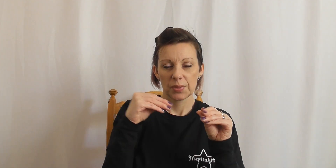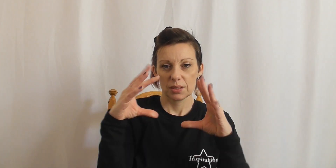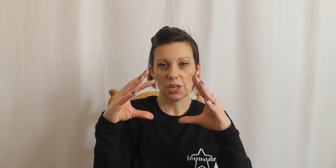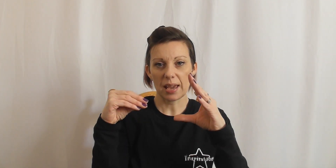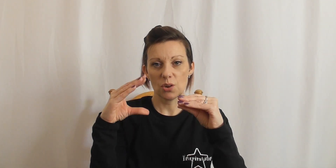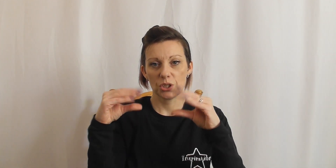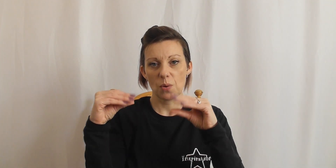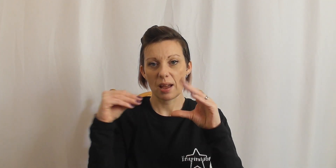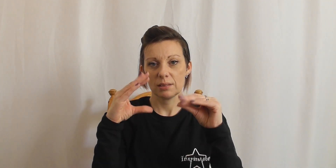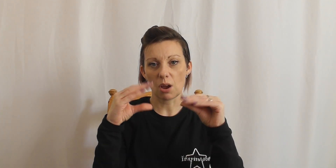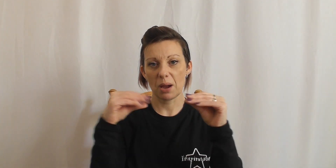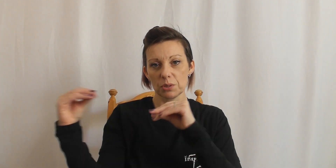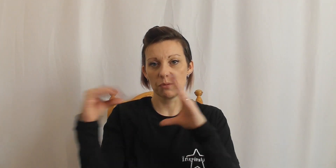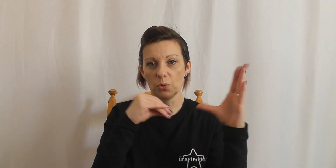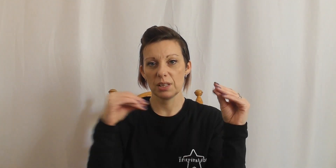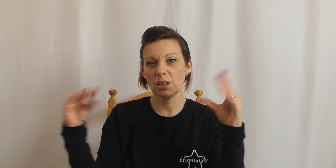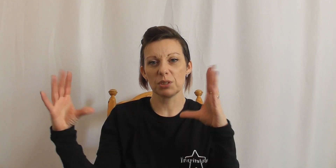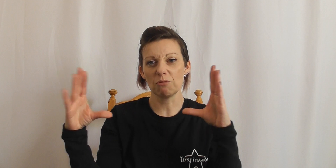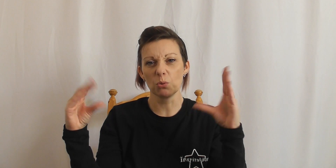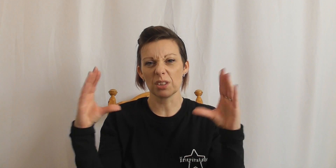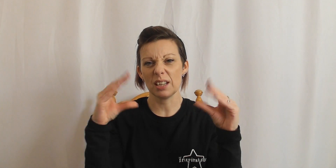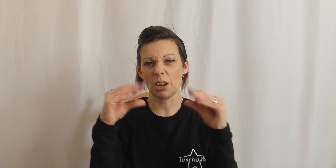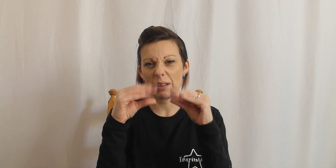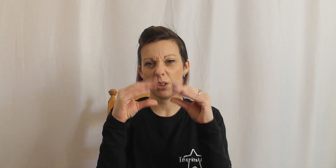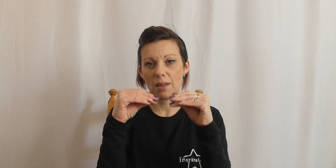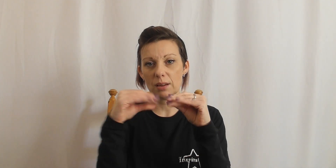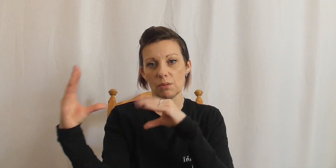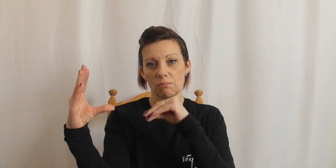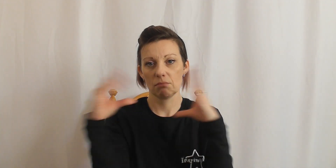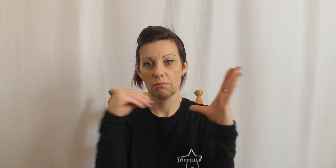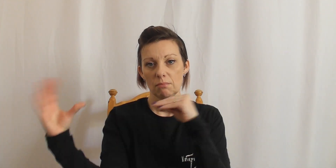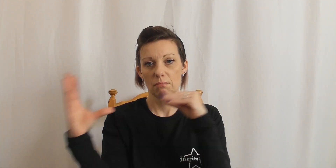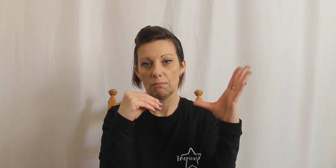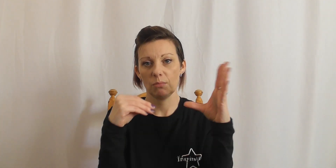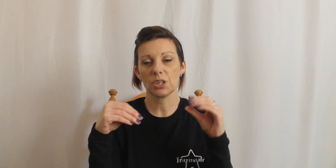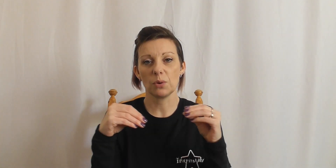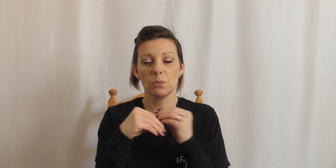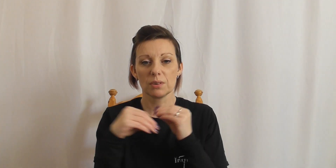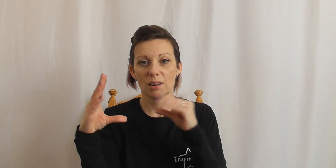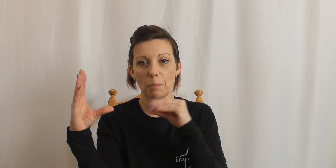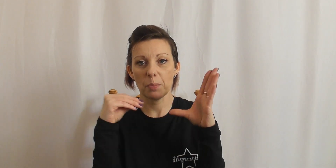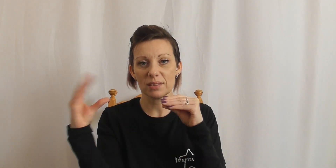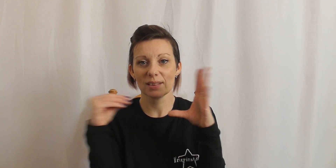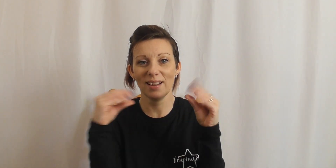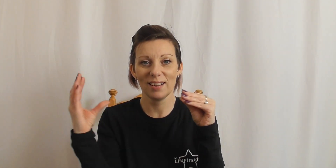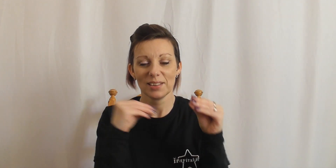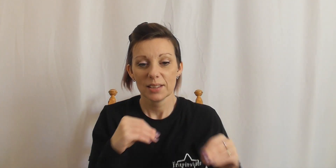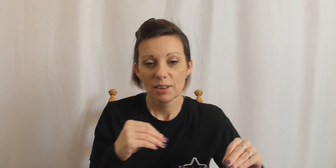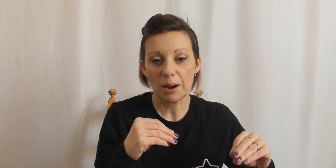So you get your two hands going backwards and forwards there's no set rule to that, you don't have to do it like that, you can, whichever way you want. Like puppets. Right